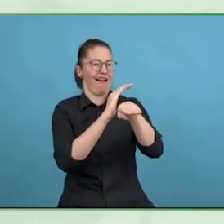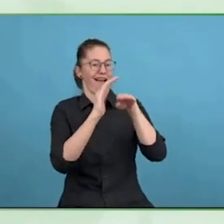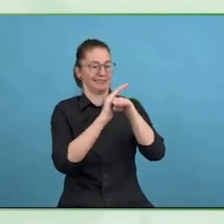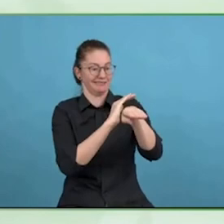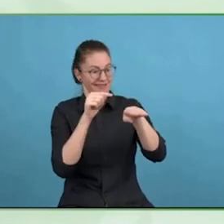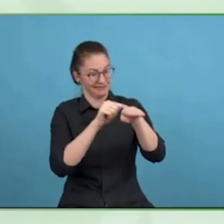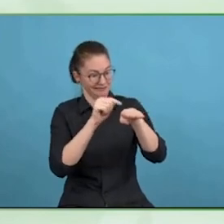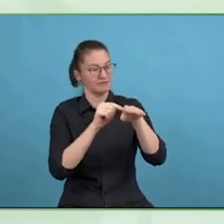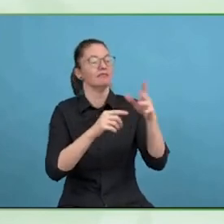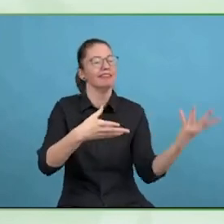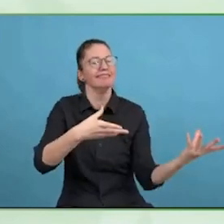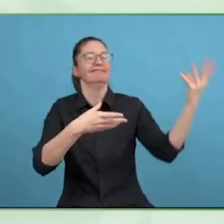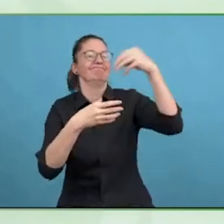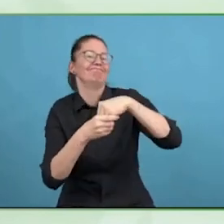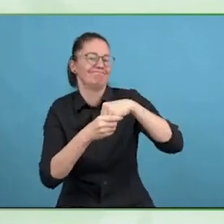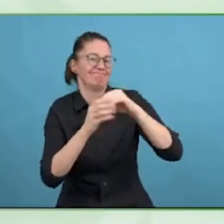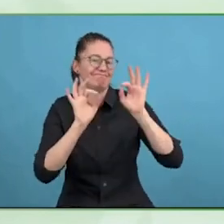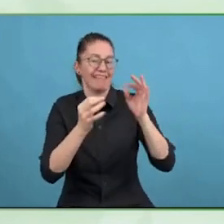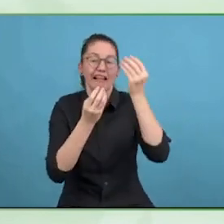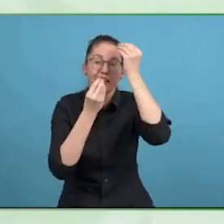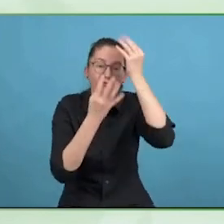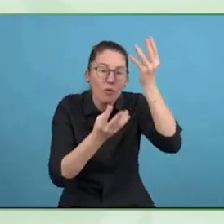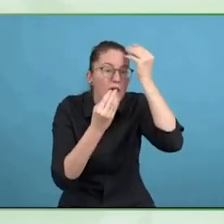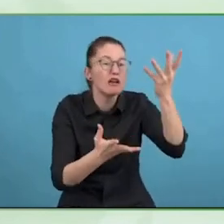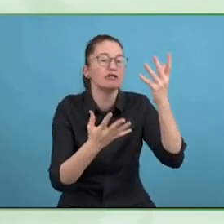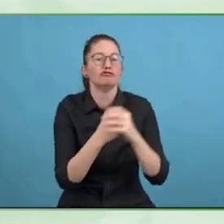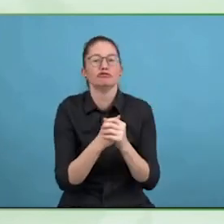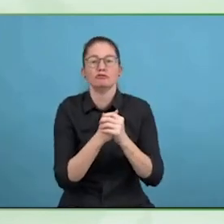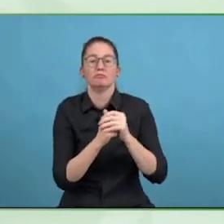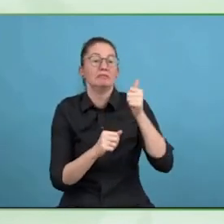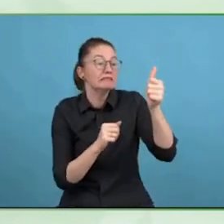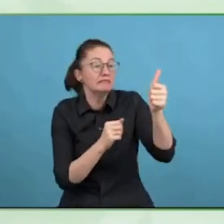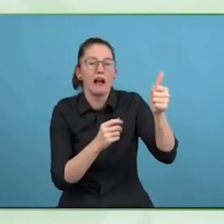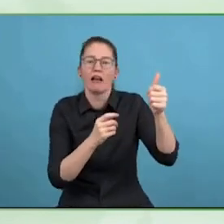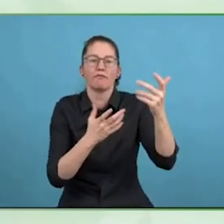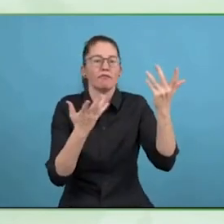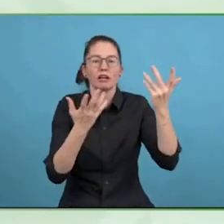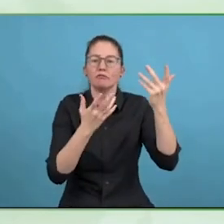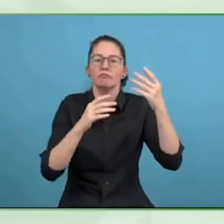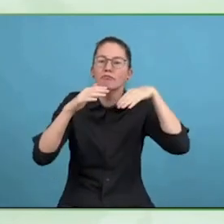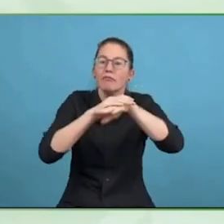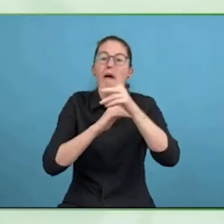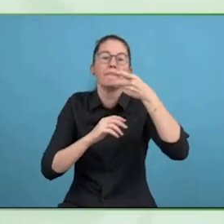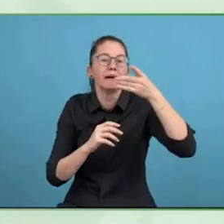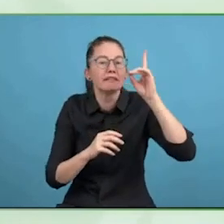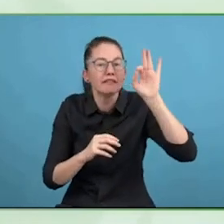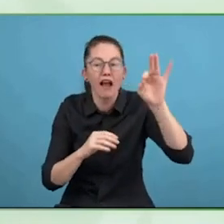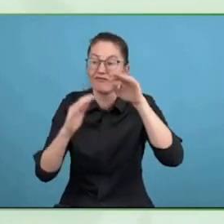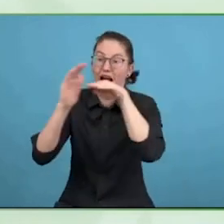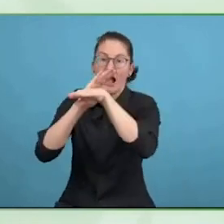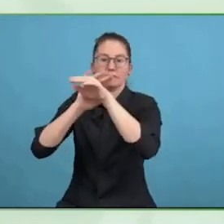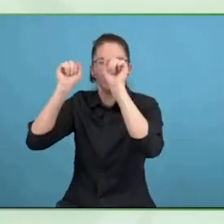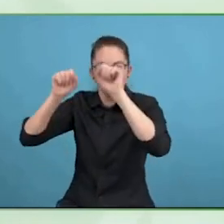going to ask you individually, what is the one thing you are most proud